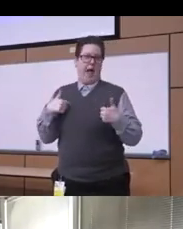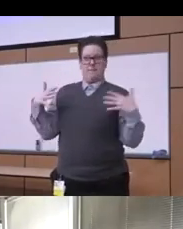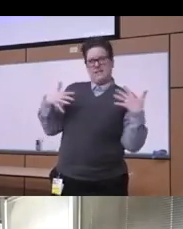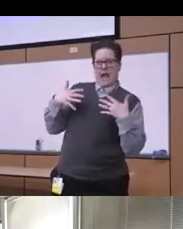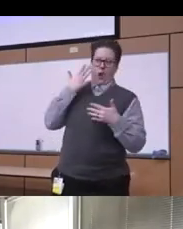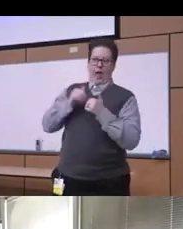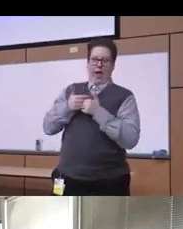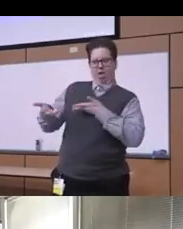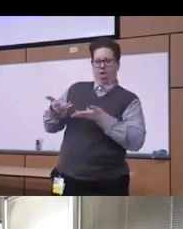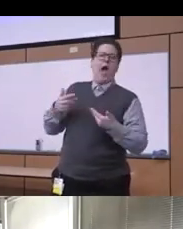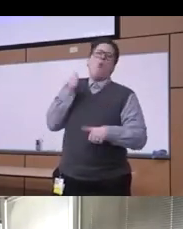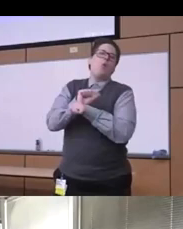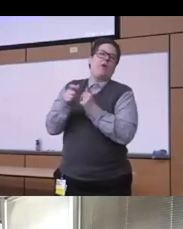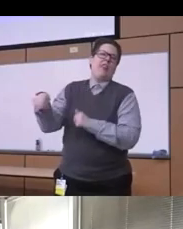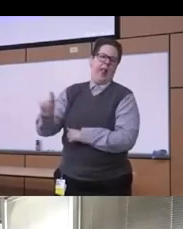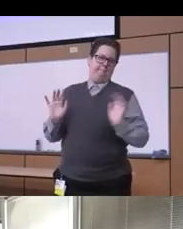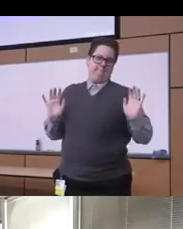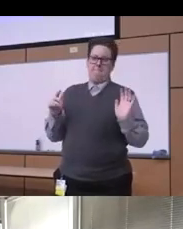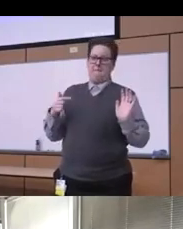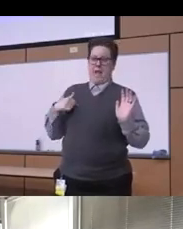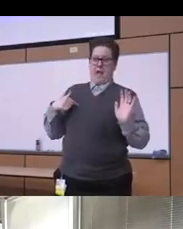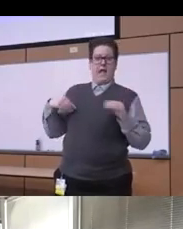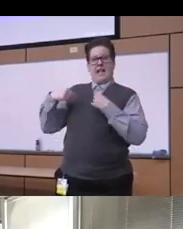I don't want to work with them I don't want to really provide them with the resources that they